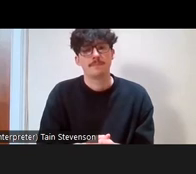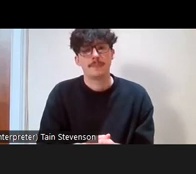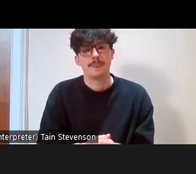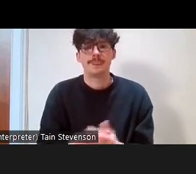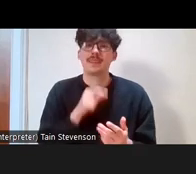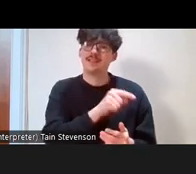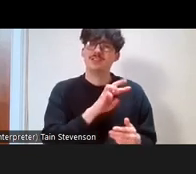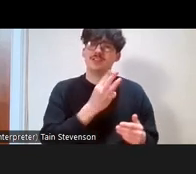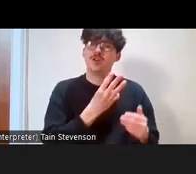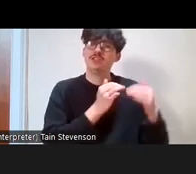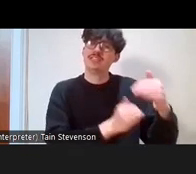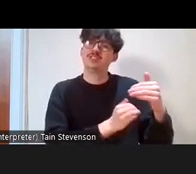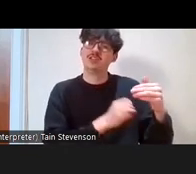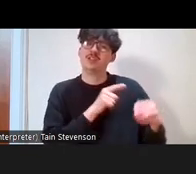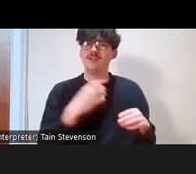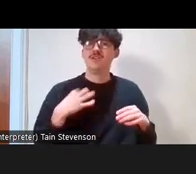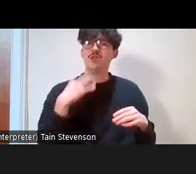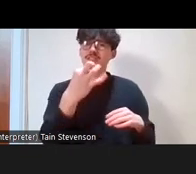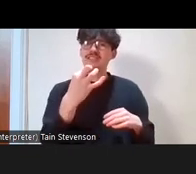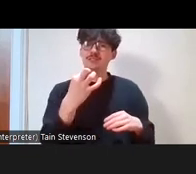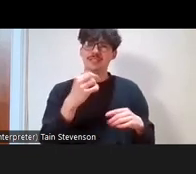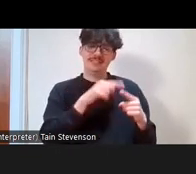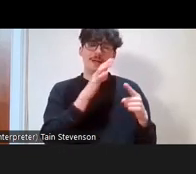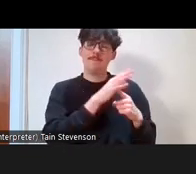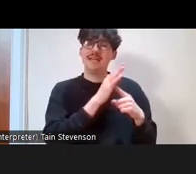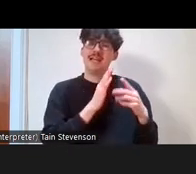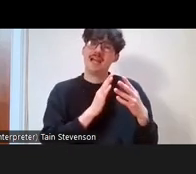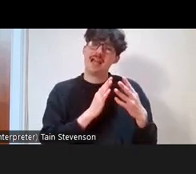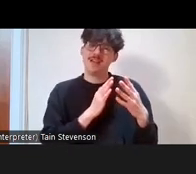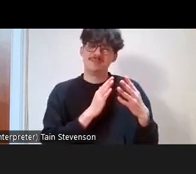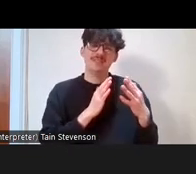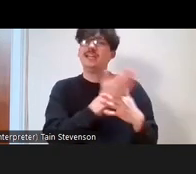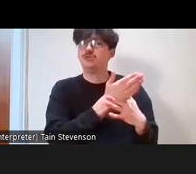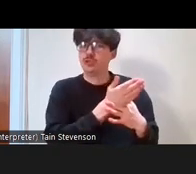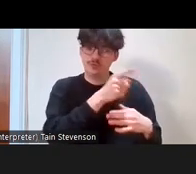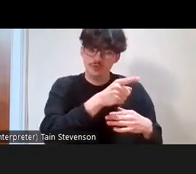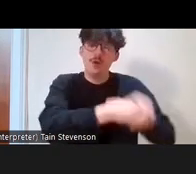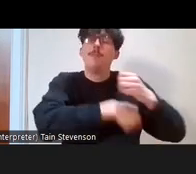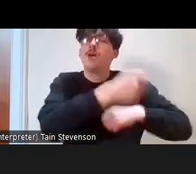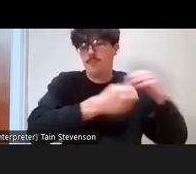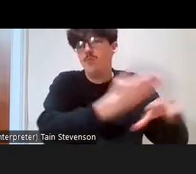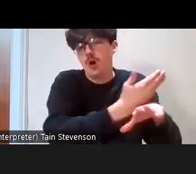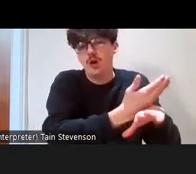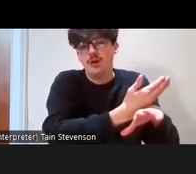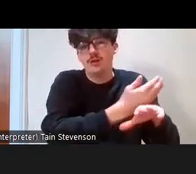volunteering is currently a main entry route to working in the sector, so people not really